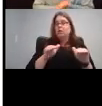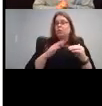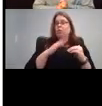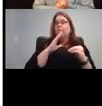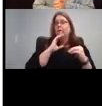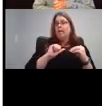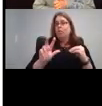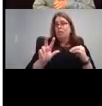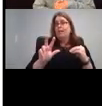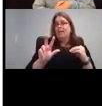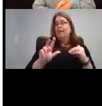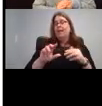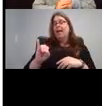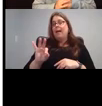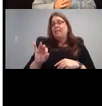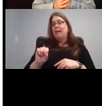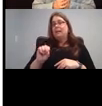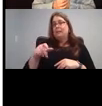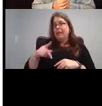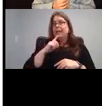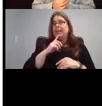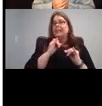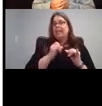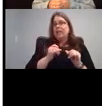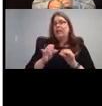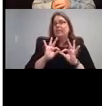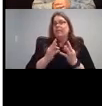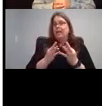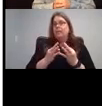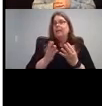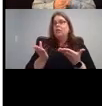an IFSP is an Individualized Family Service Plan for children